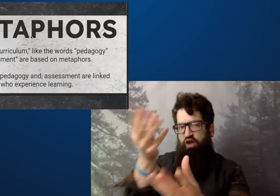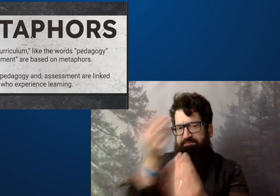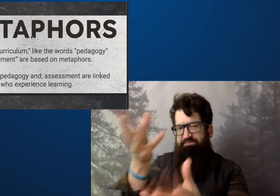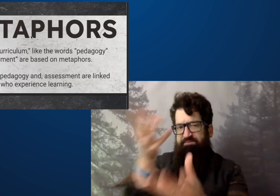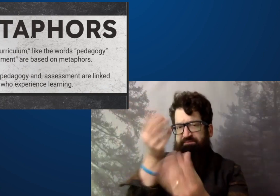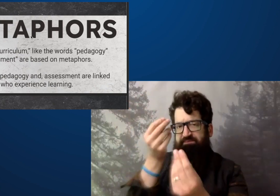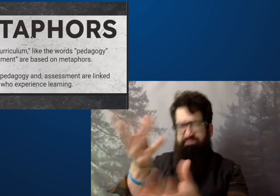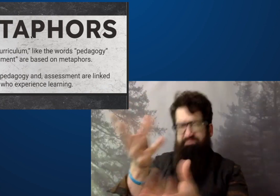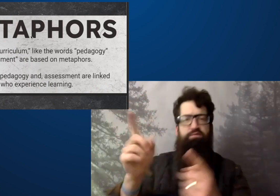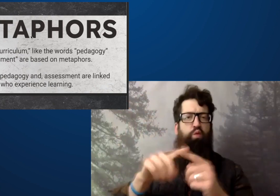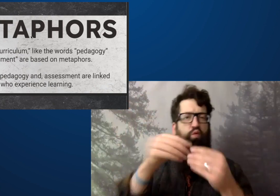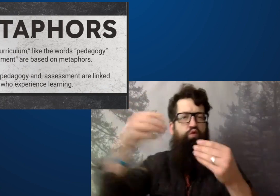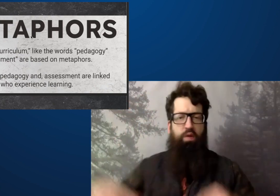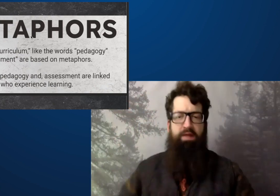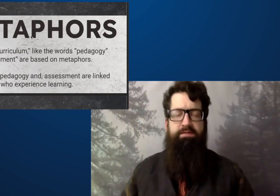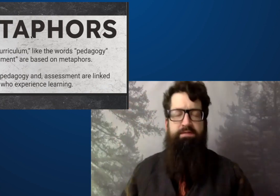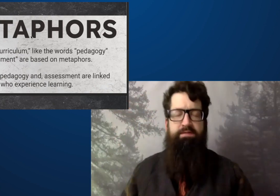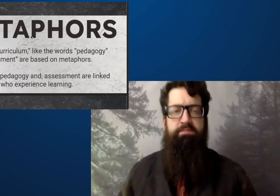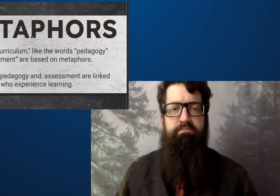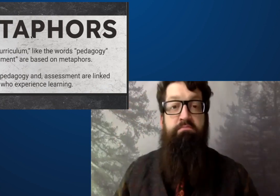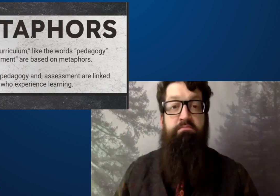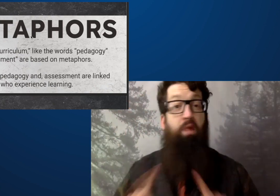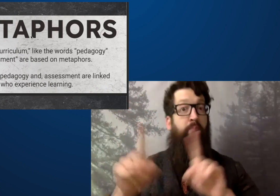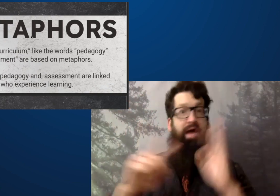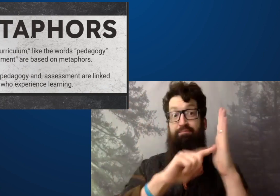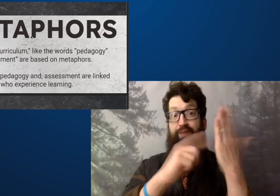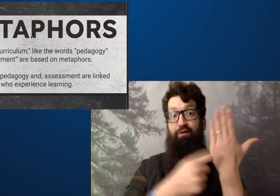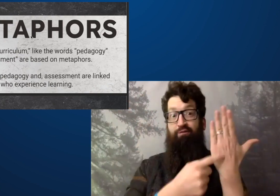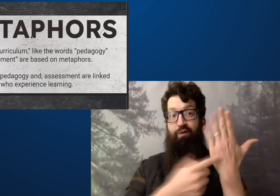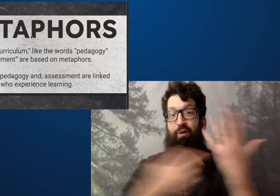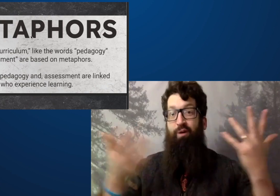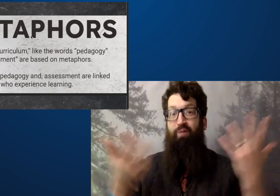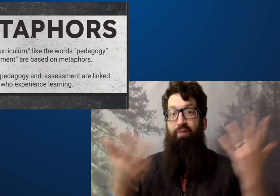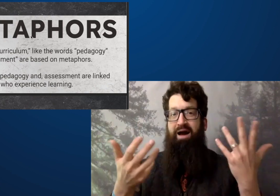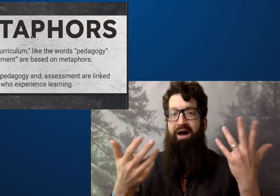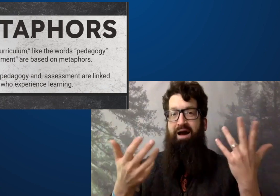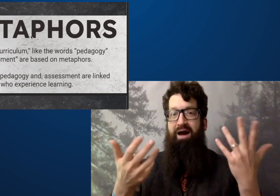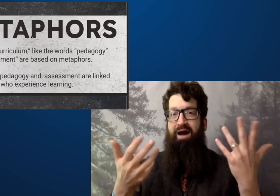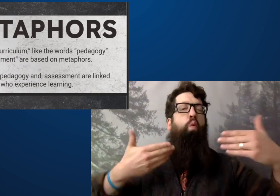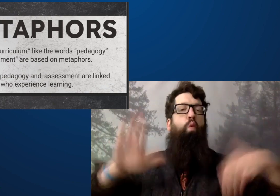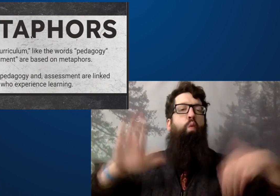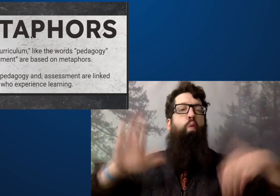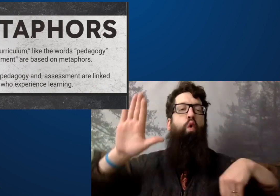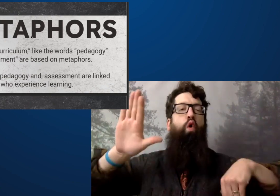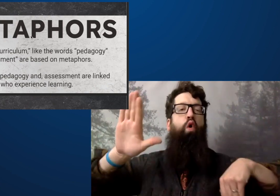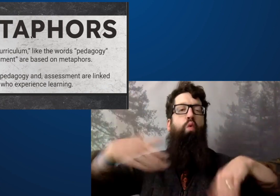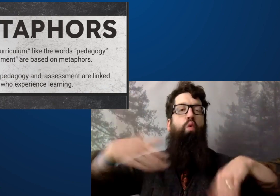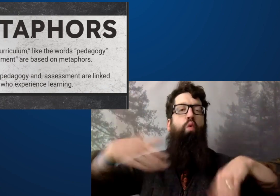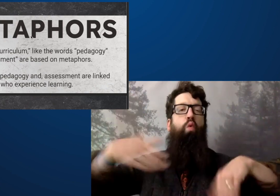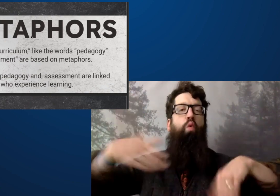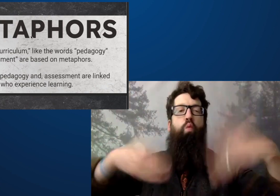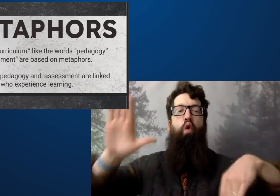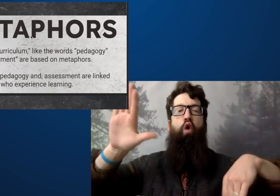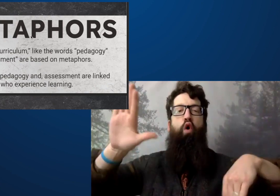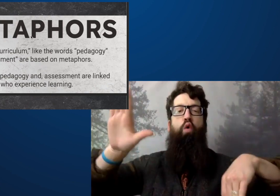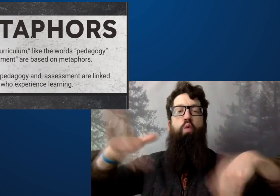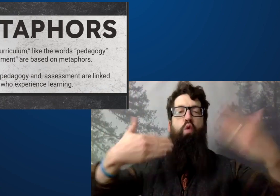Fingerstone directed learning or instructing. The metaphor to that is that